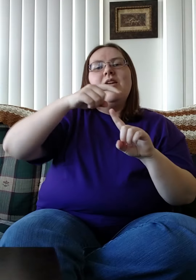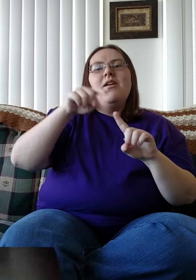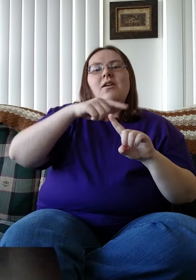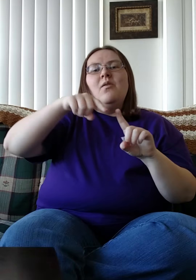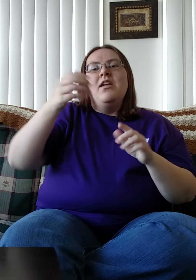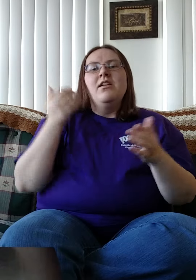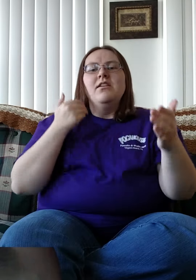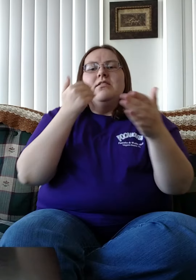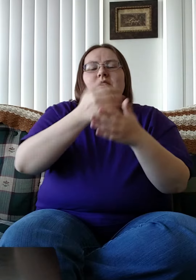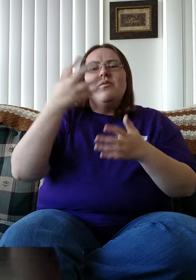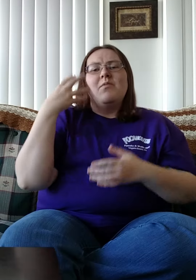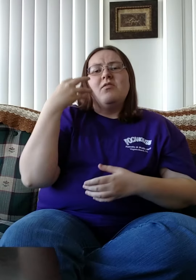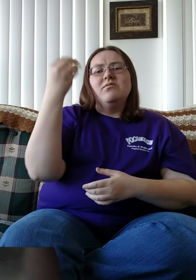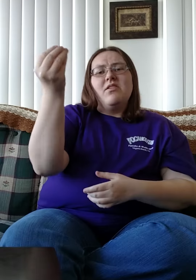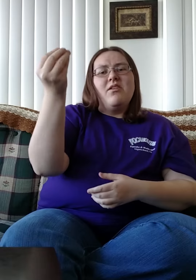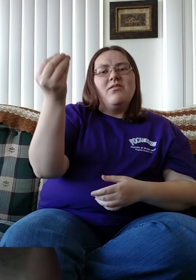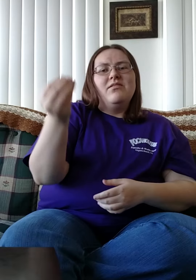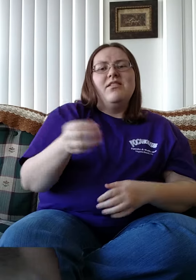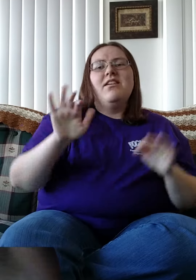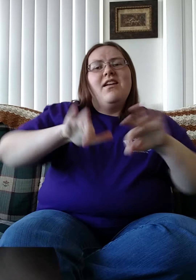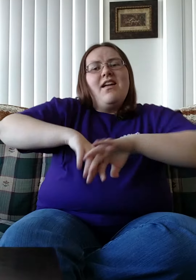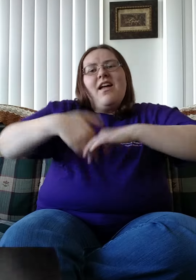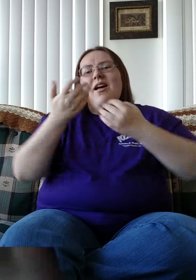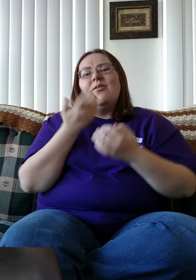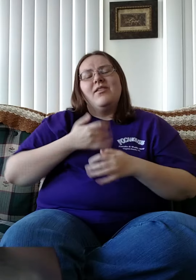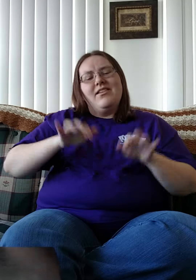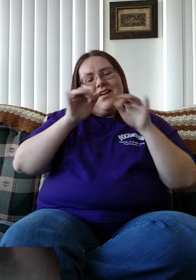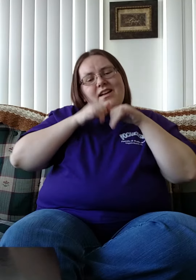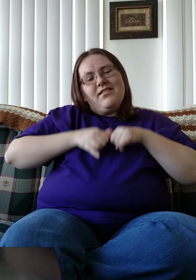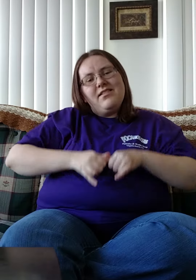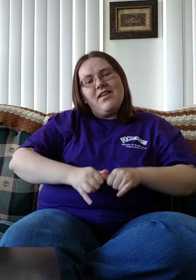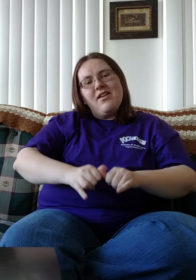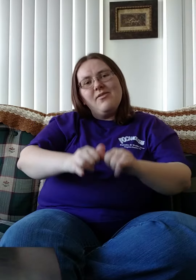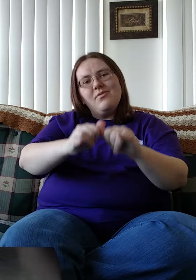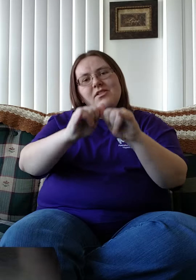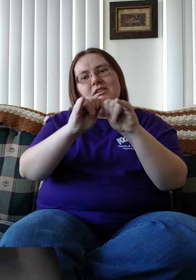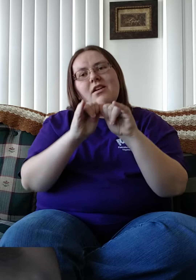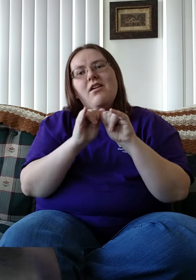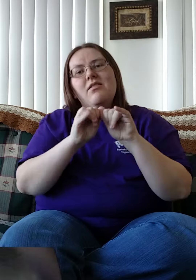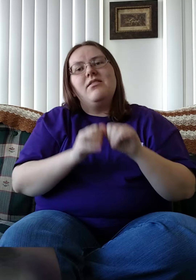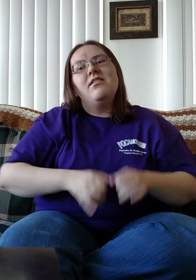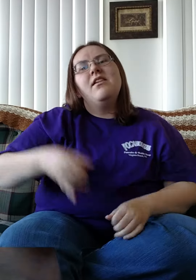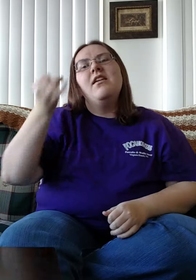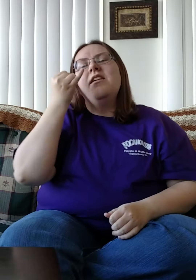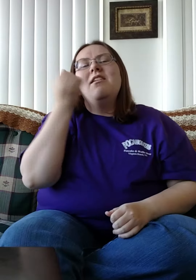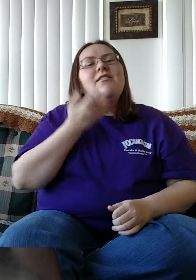My strength is almost gone How can I carry on